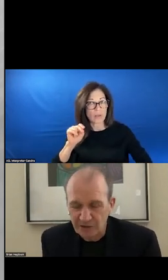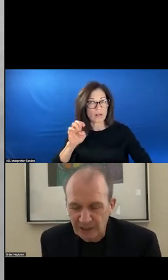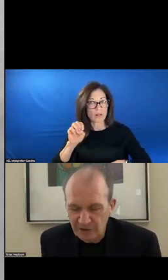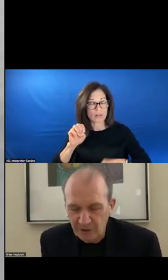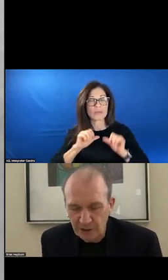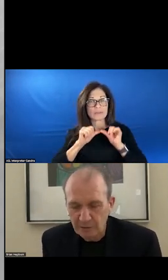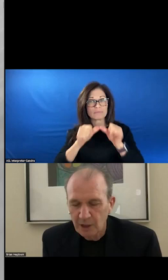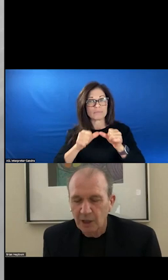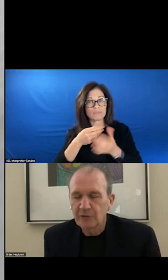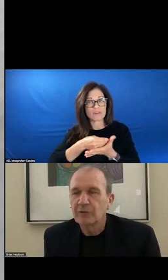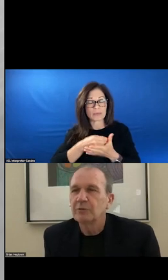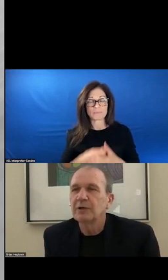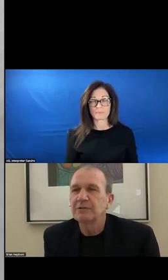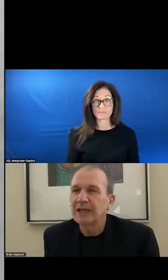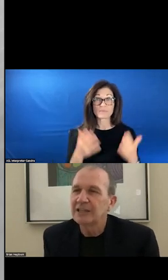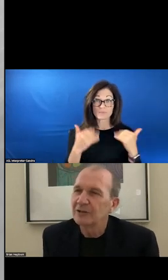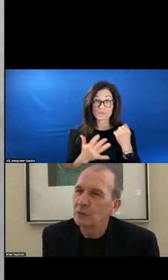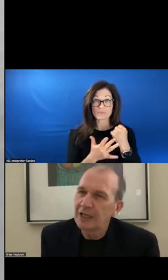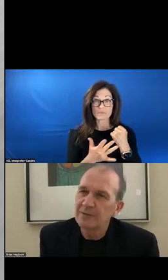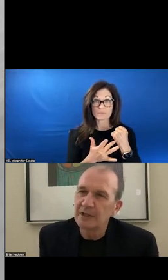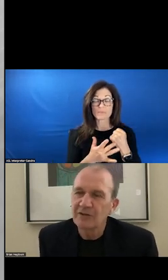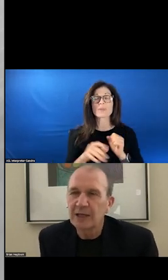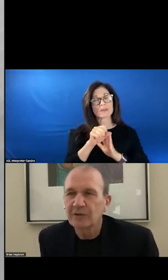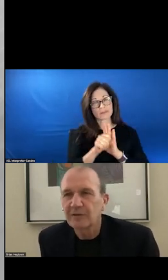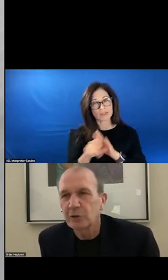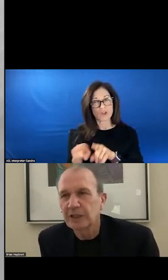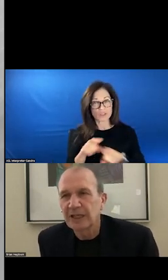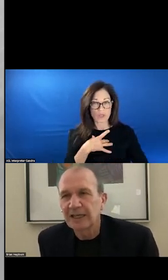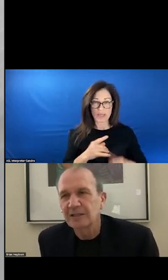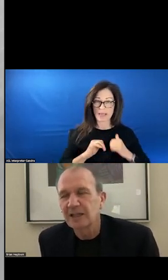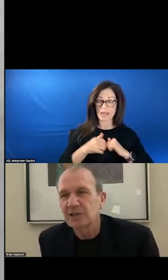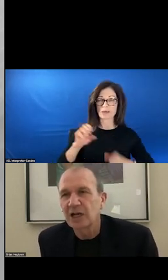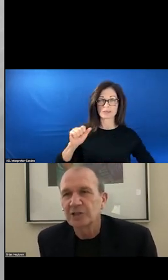STATES ARE LIKING THE WAY THAT SAMHSA IS LOOKING ADD TECHNOLOGY